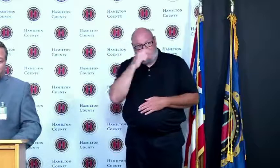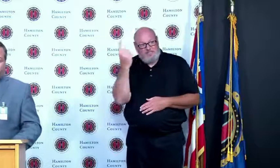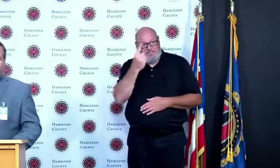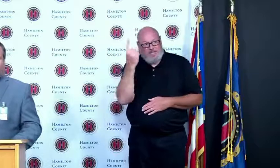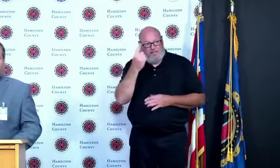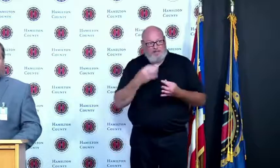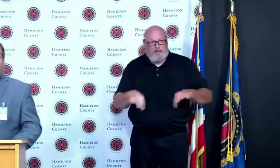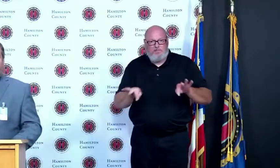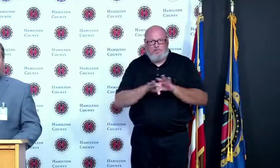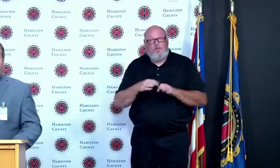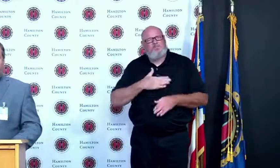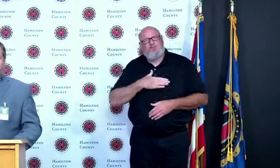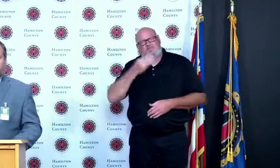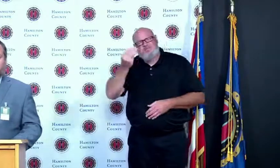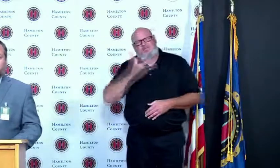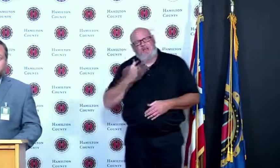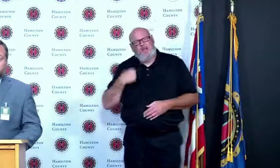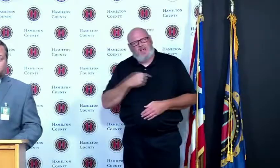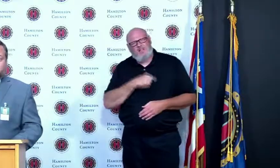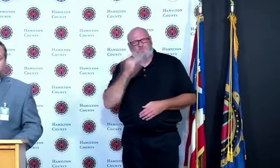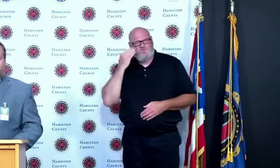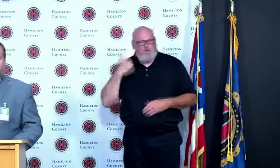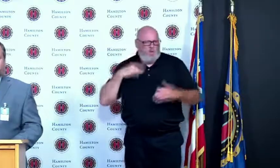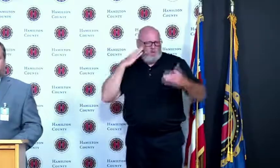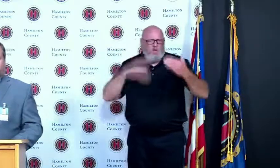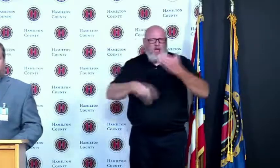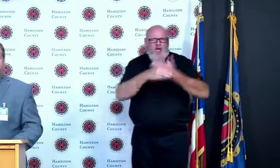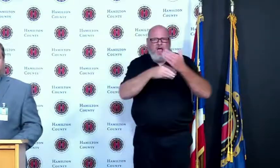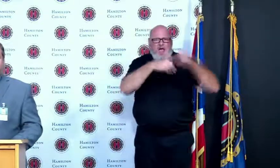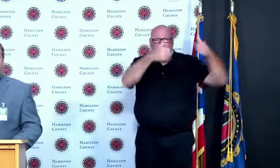our goal is to continue to make sure to get information to the public as quickly as possible